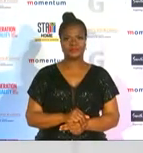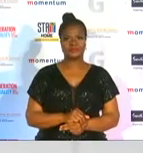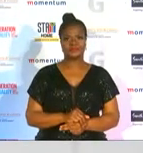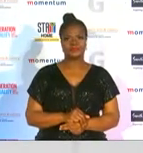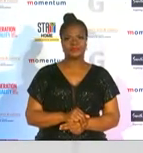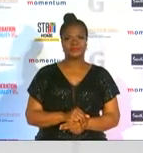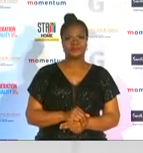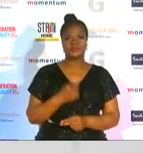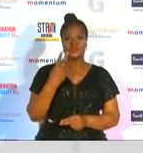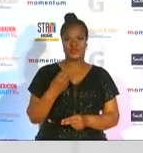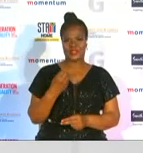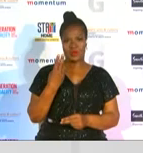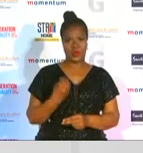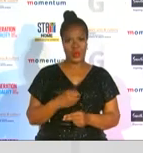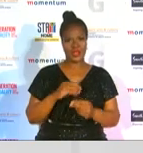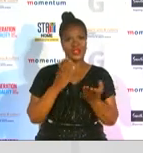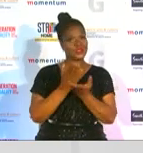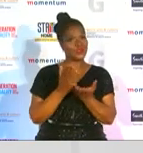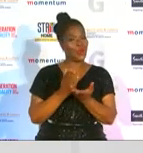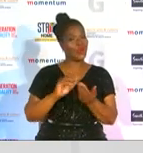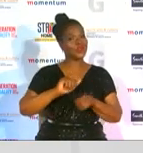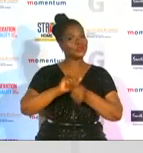and the 2020 school sports star of the year